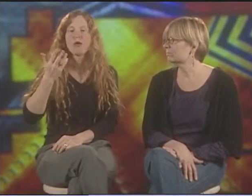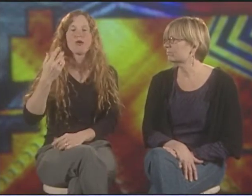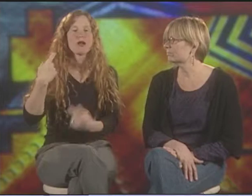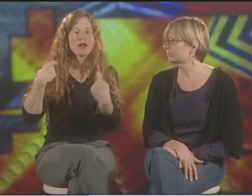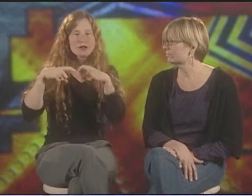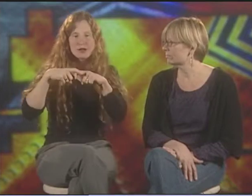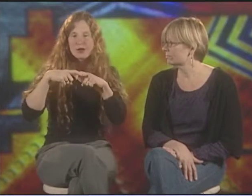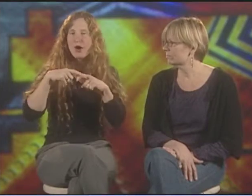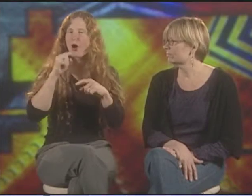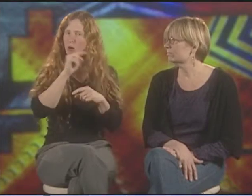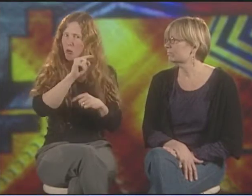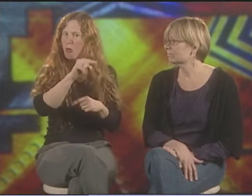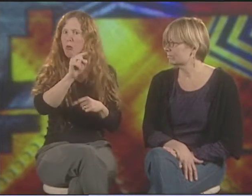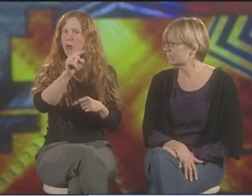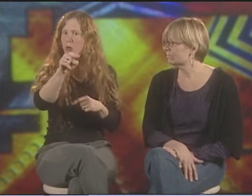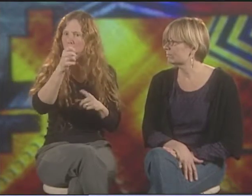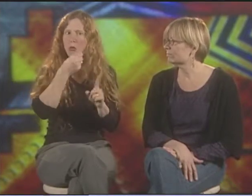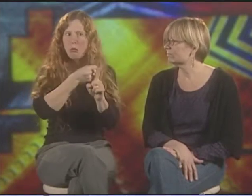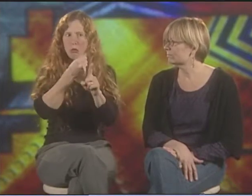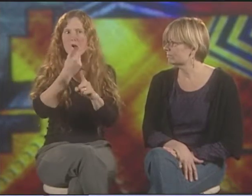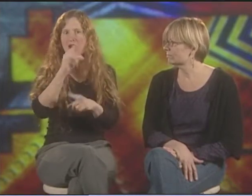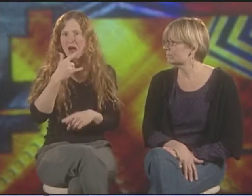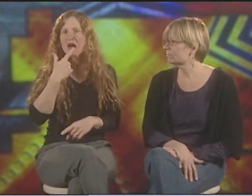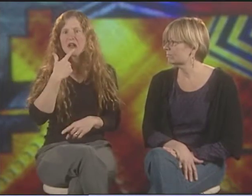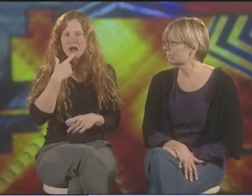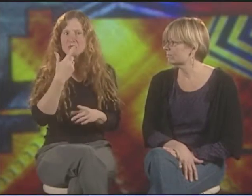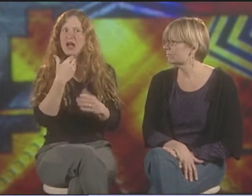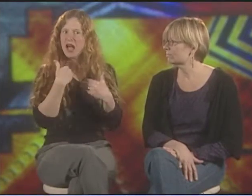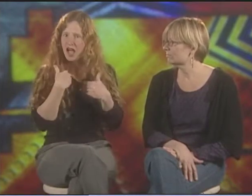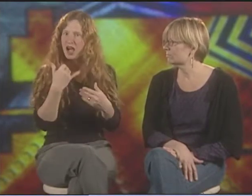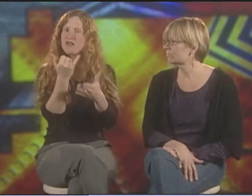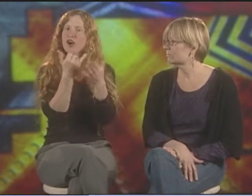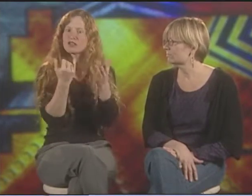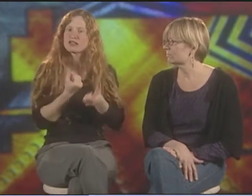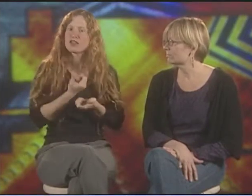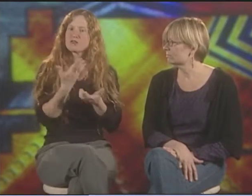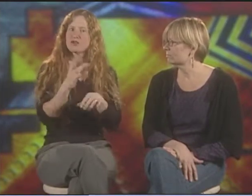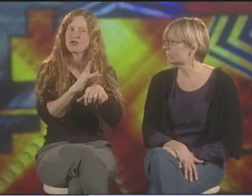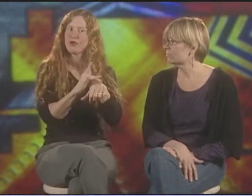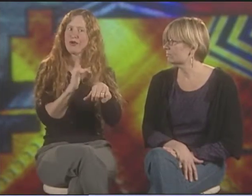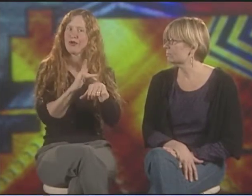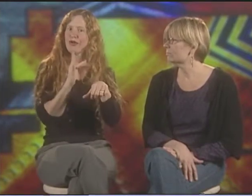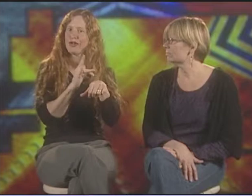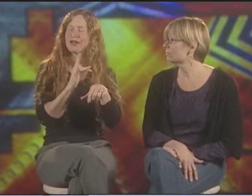CHICANO, LATINO, ALL THOSE DIFFERENT GROUPS, GAY AND LESBIANS, HAVE THE SAME SORT OF WAY